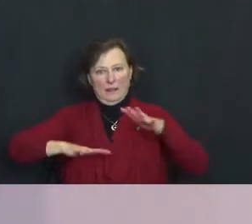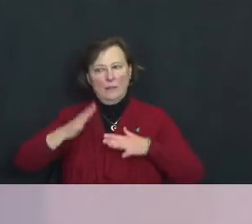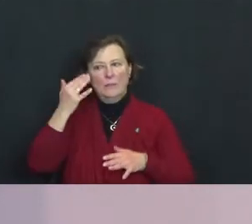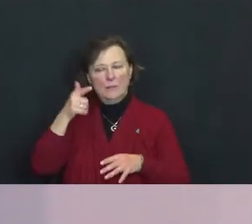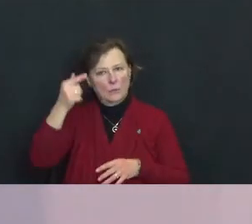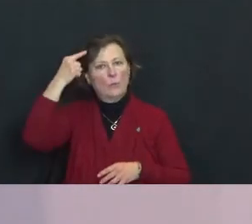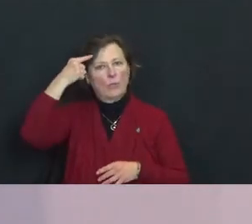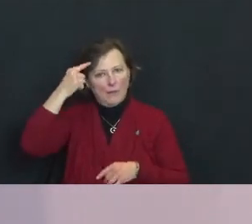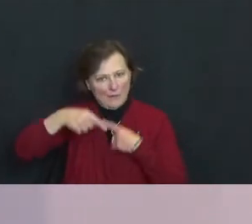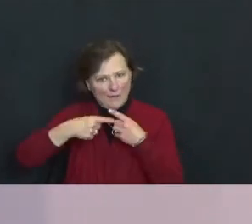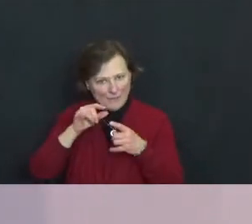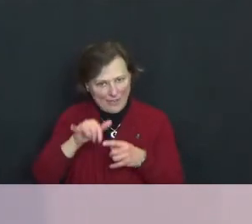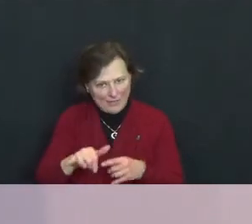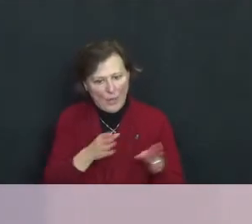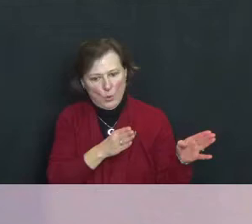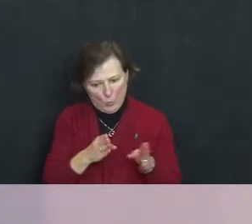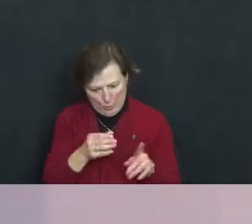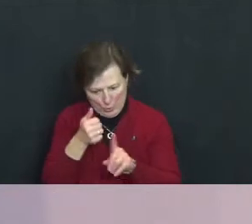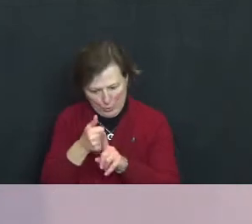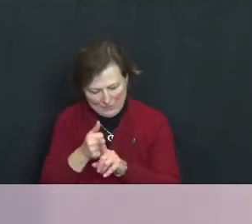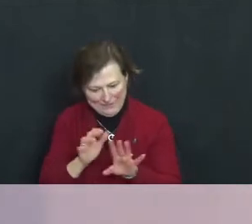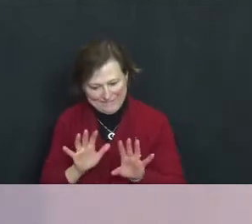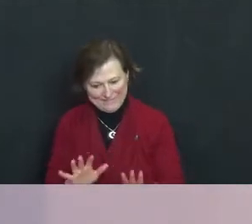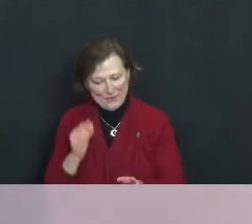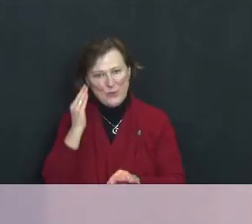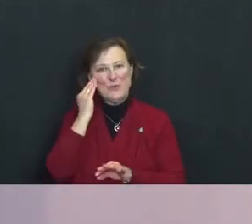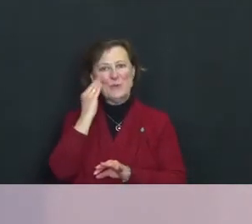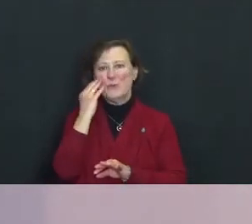you've prepared yourself and you know there's something to that.